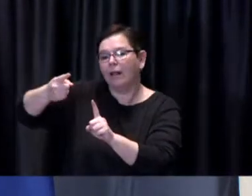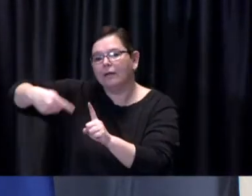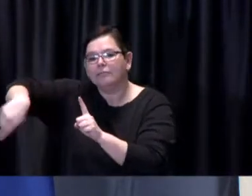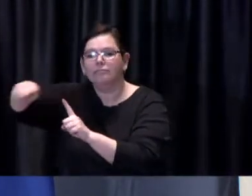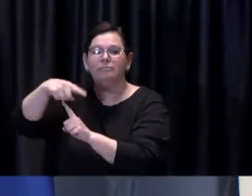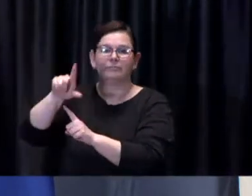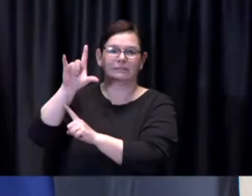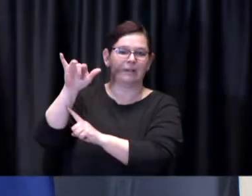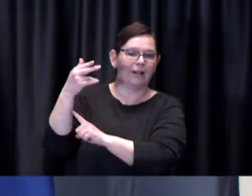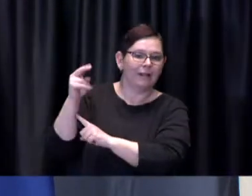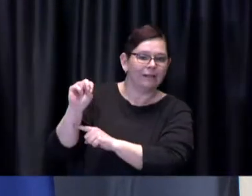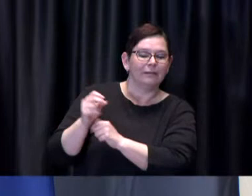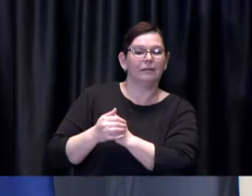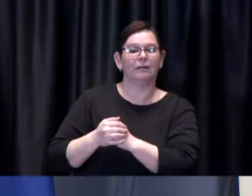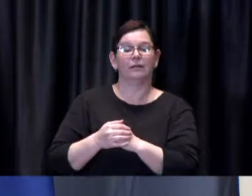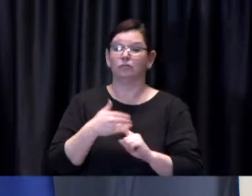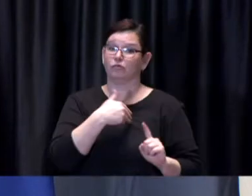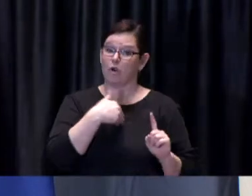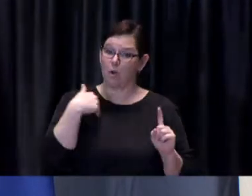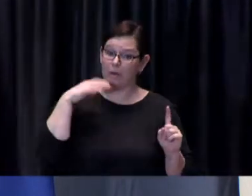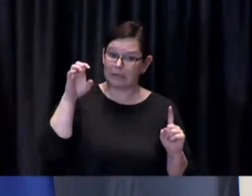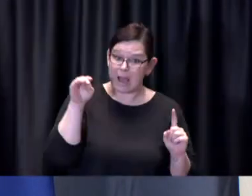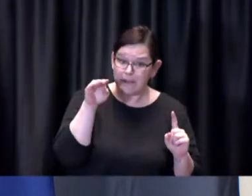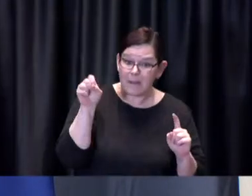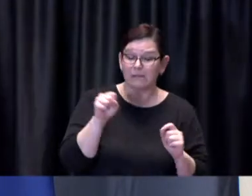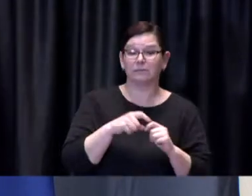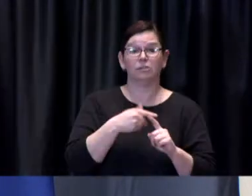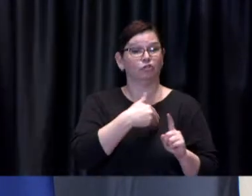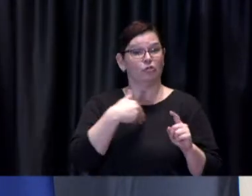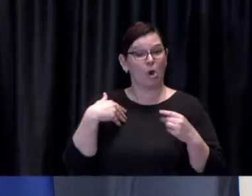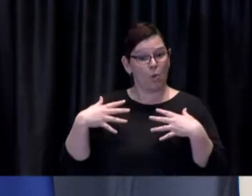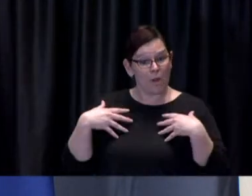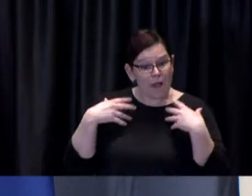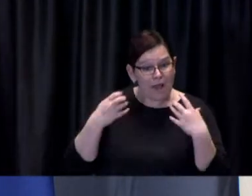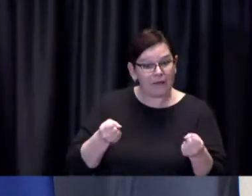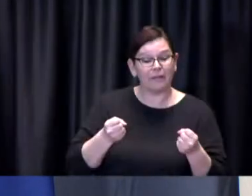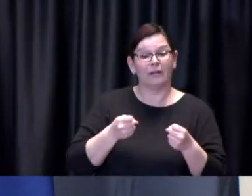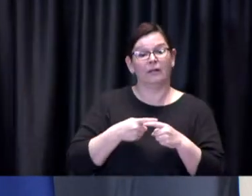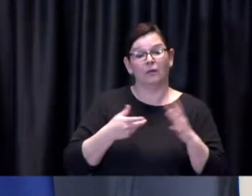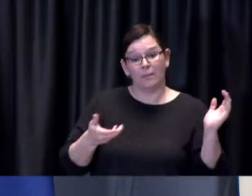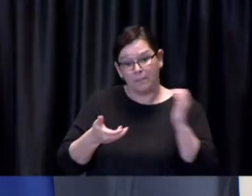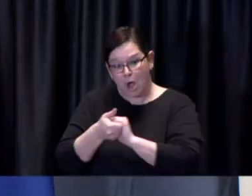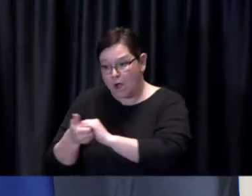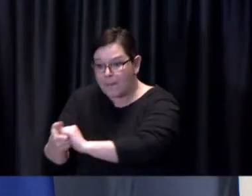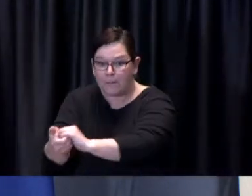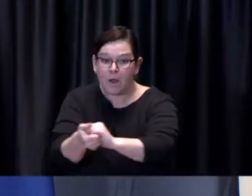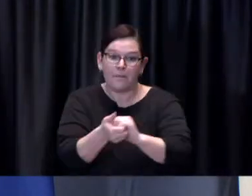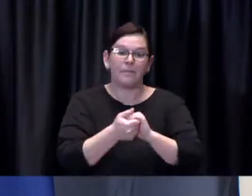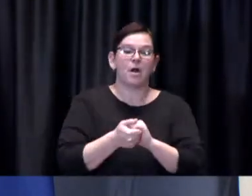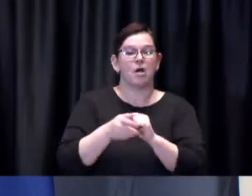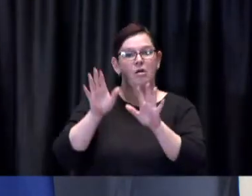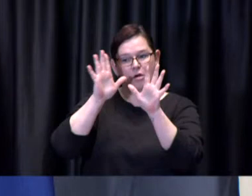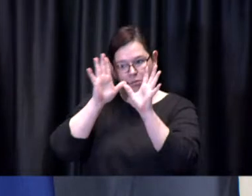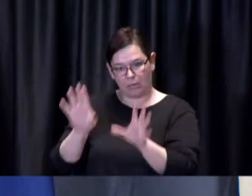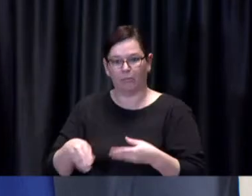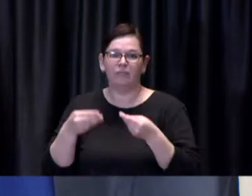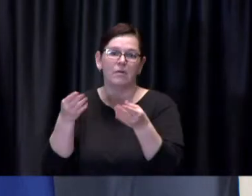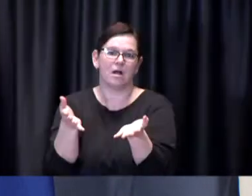the Ontario Health working with the Toronto EMS. These are the people that will provide the homebound service to those who are eligible.